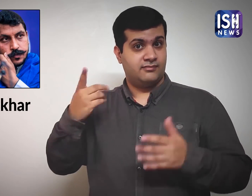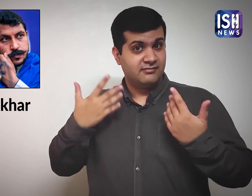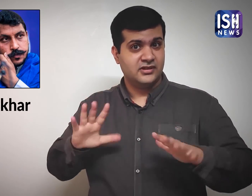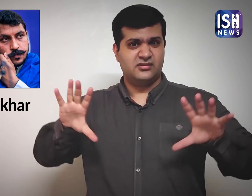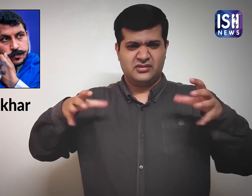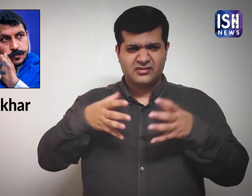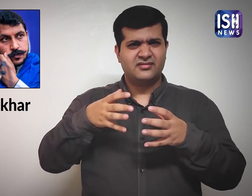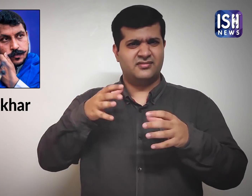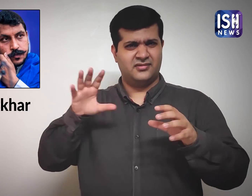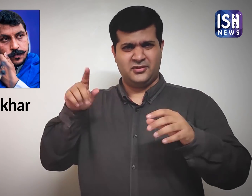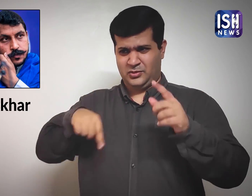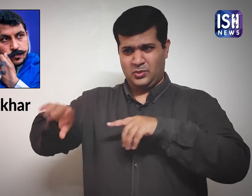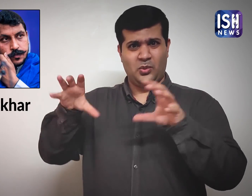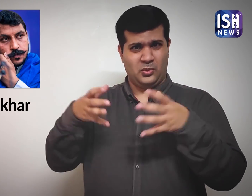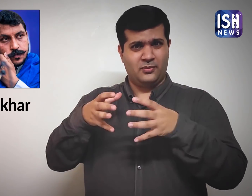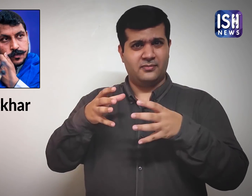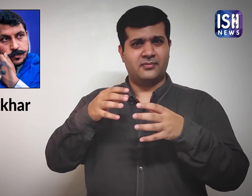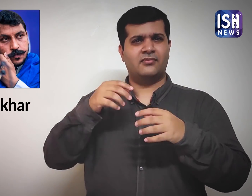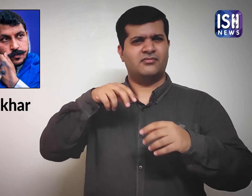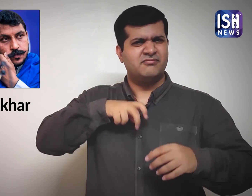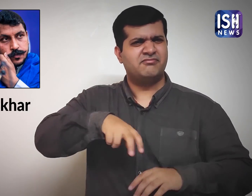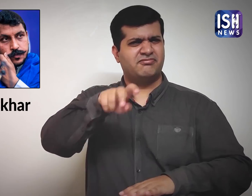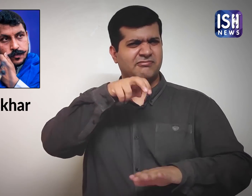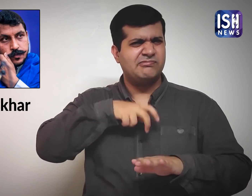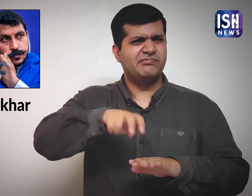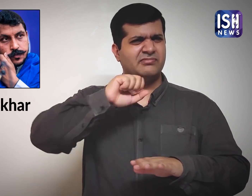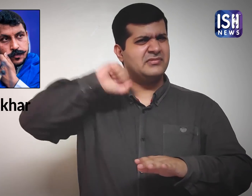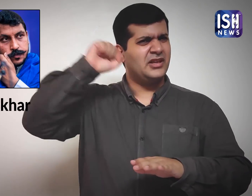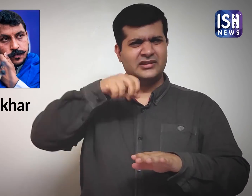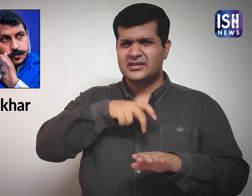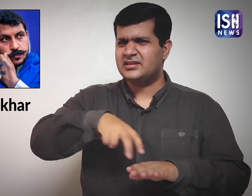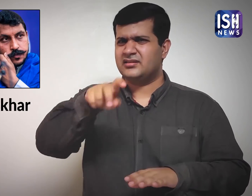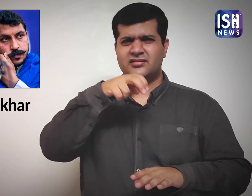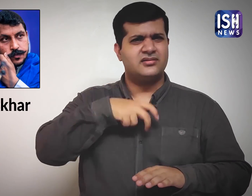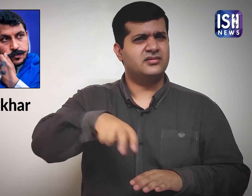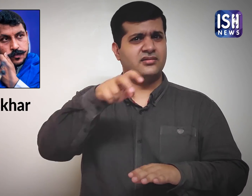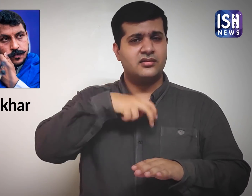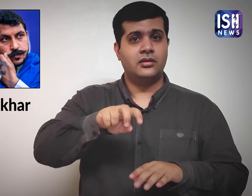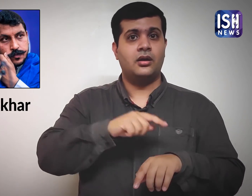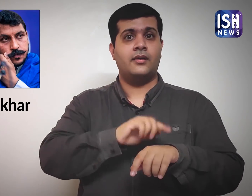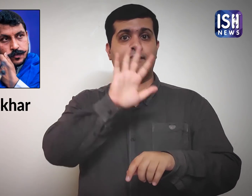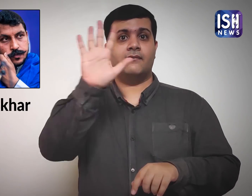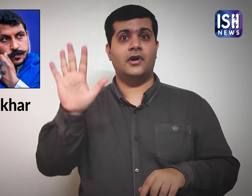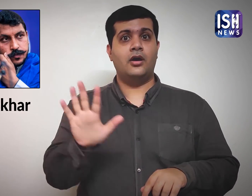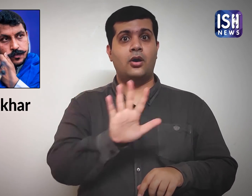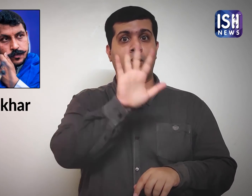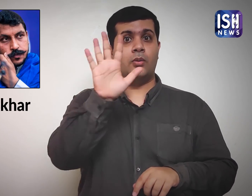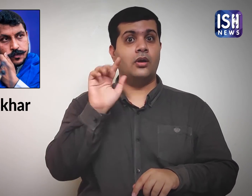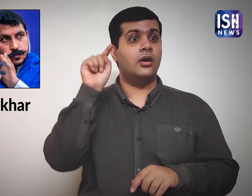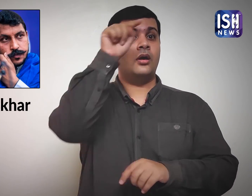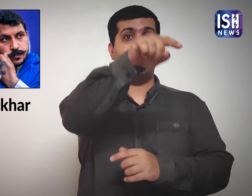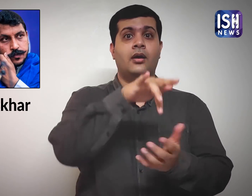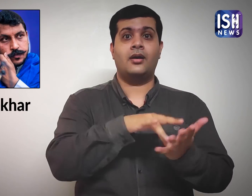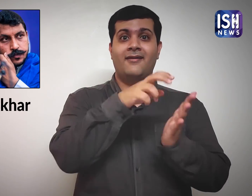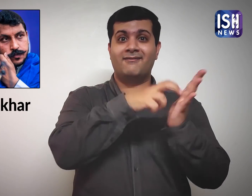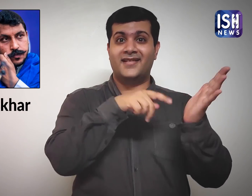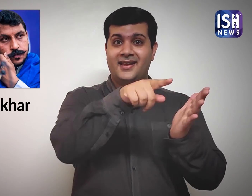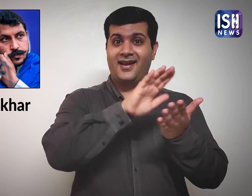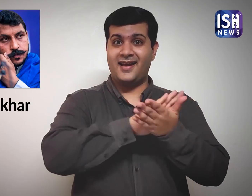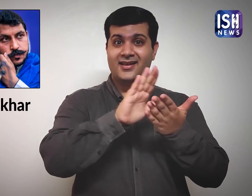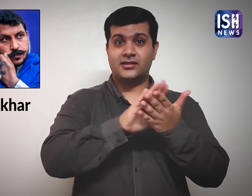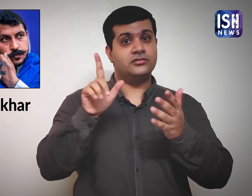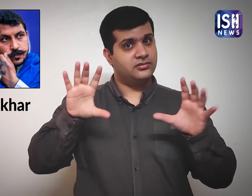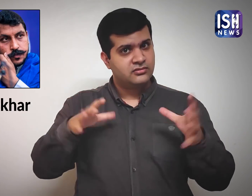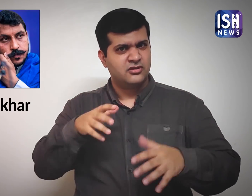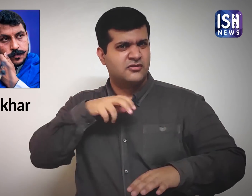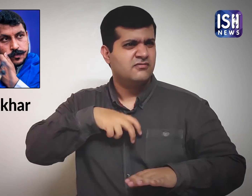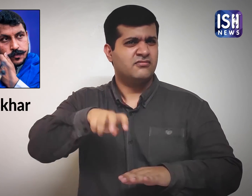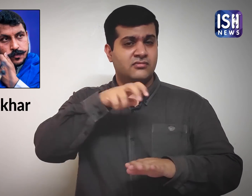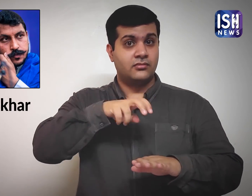marched for 5 hours and met the family of the victim in Hathras.